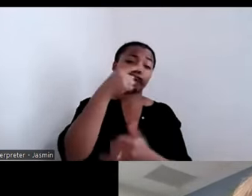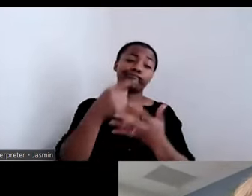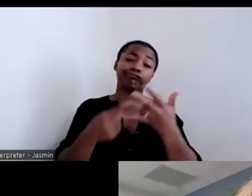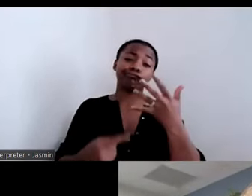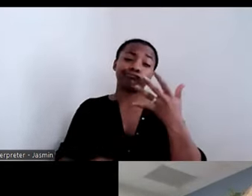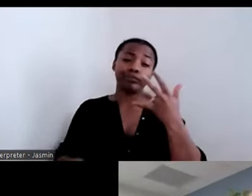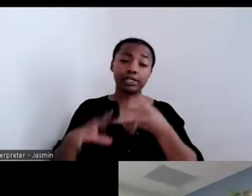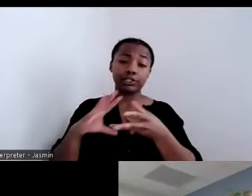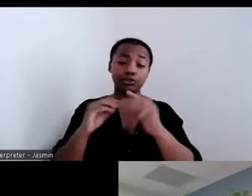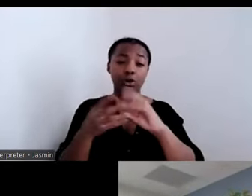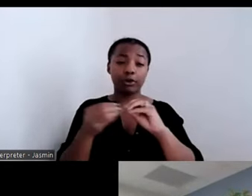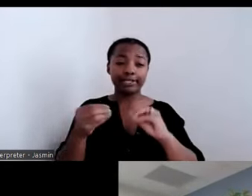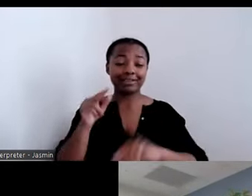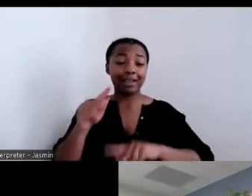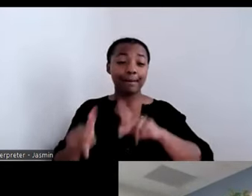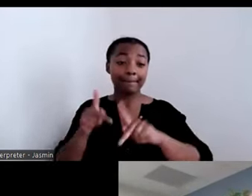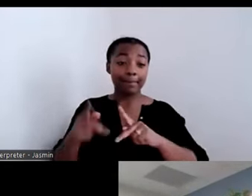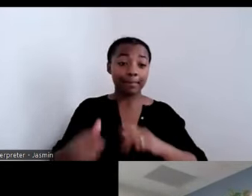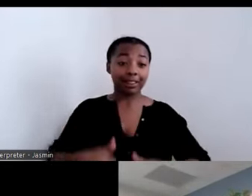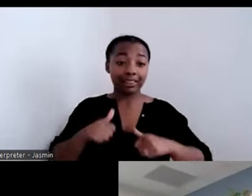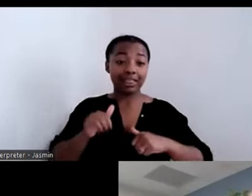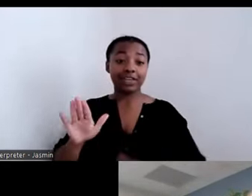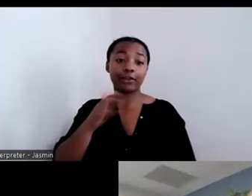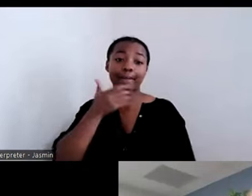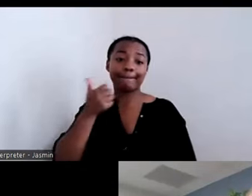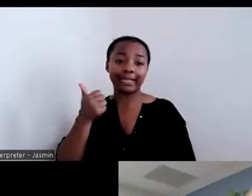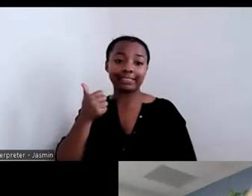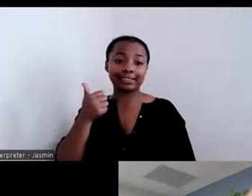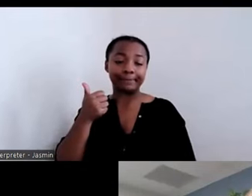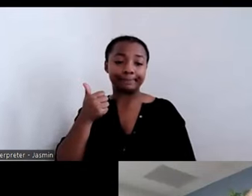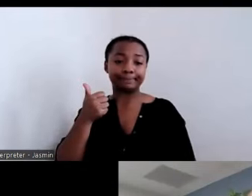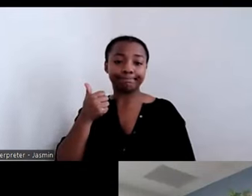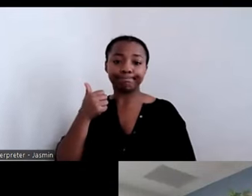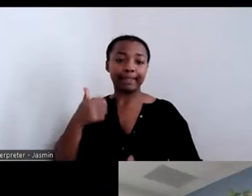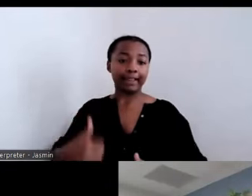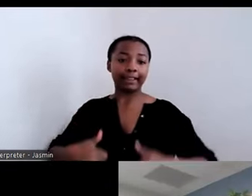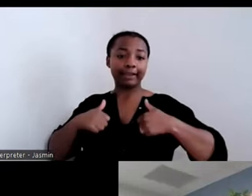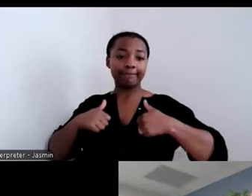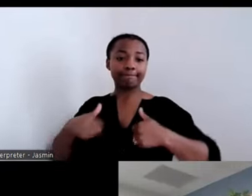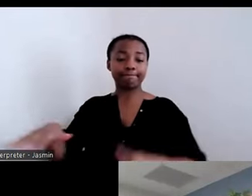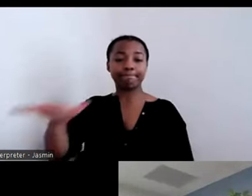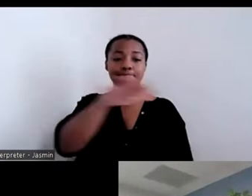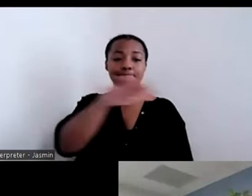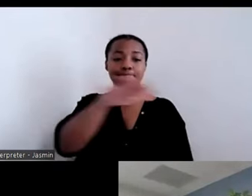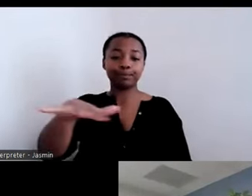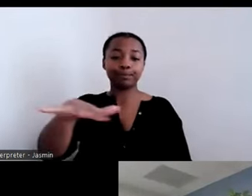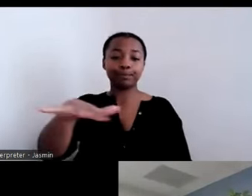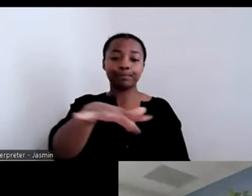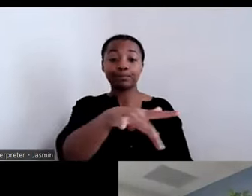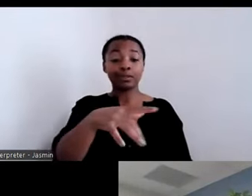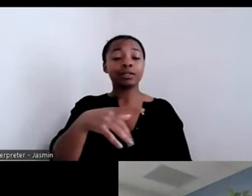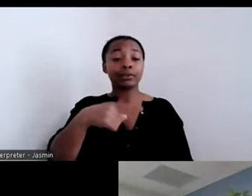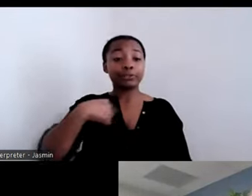lives. There is a power in community inclusion to give people the opportunity to